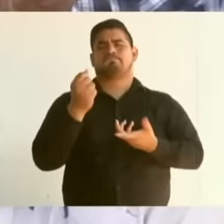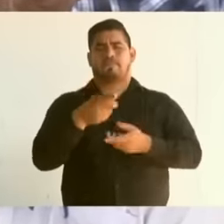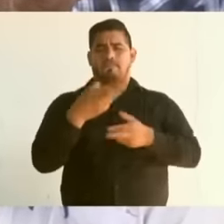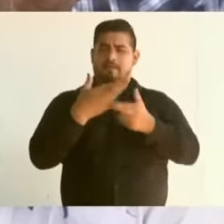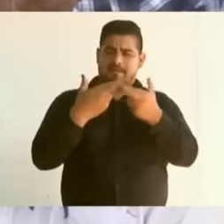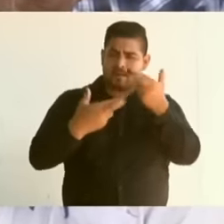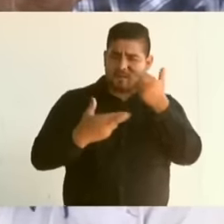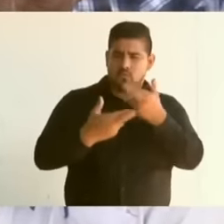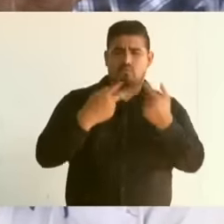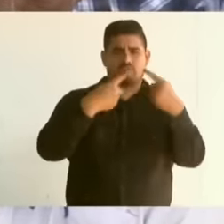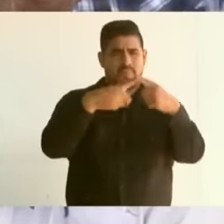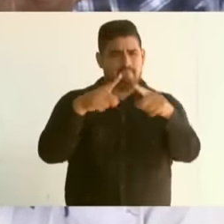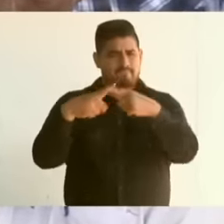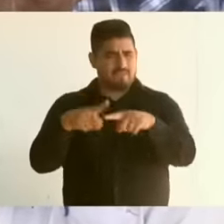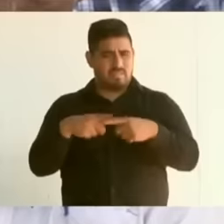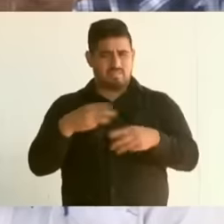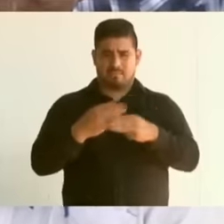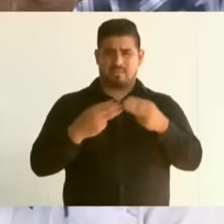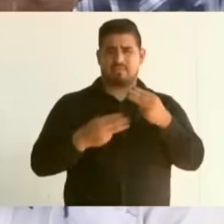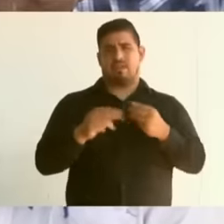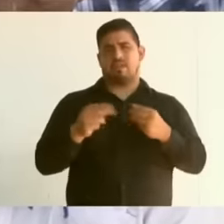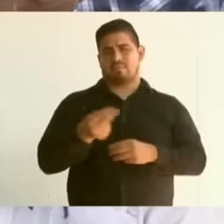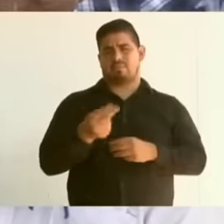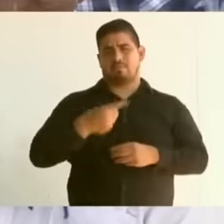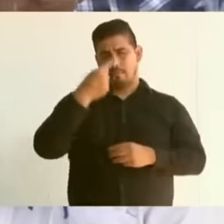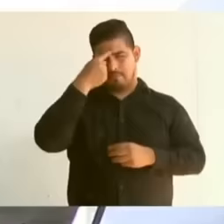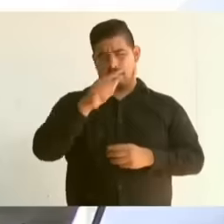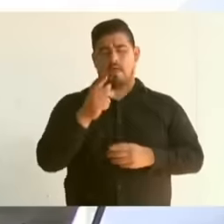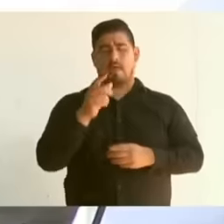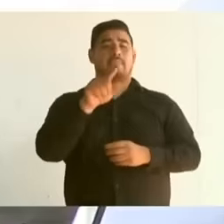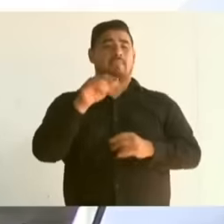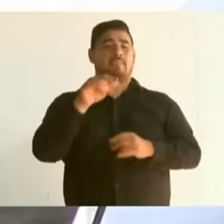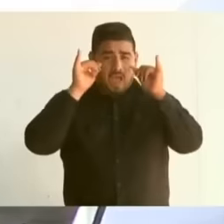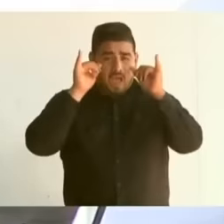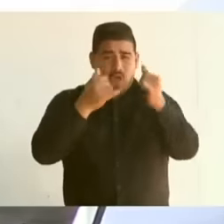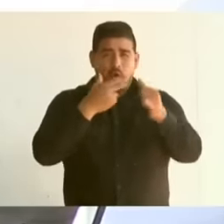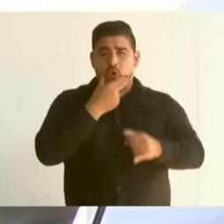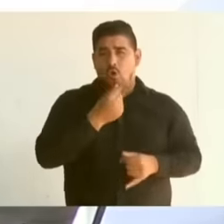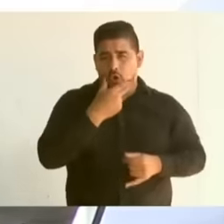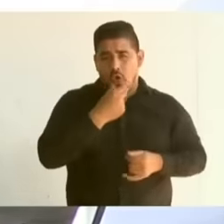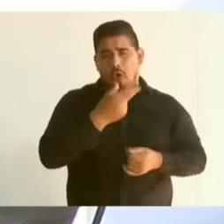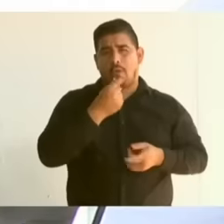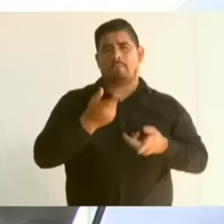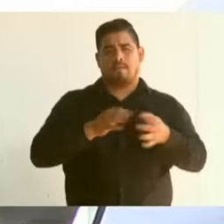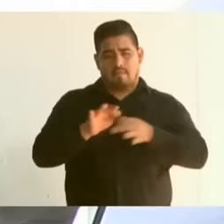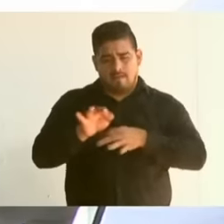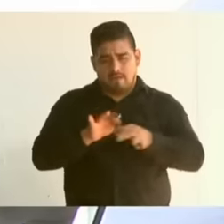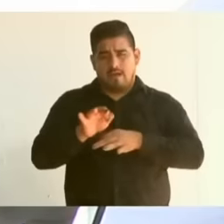technical assistance for livestock farmers. Forage equipment has also been granted, provision of